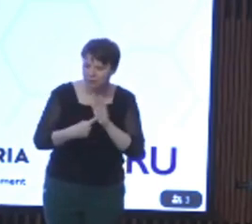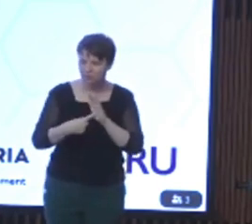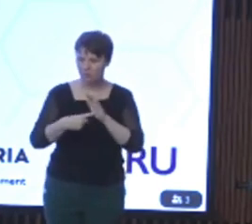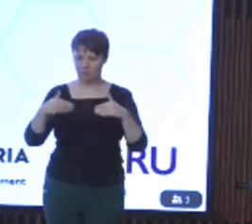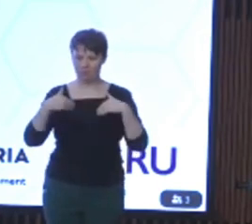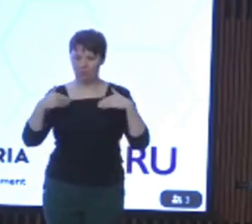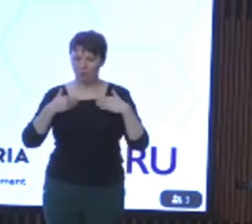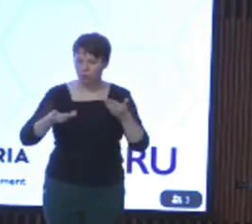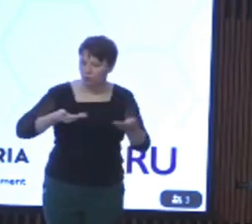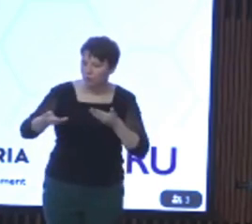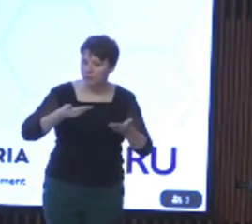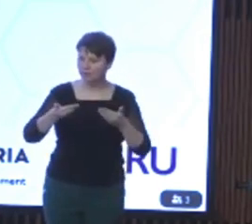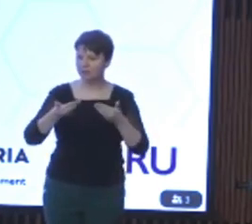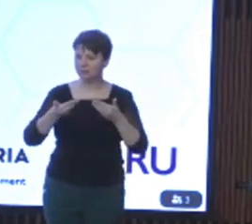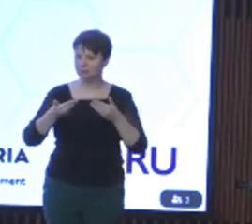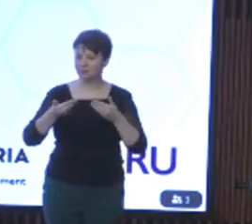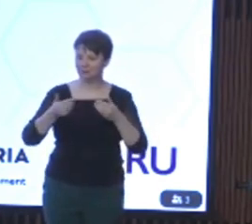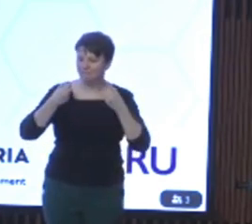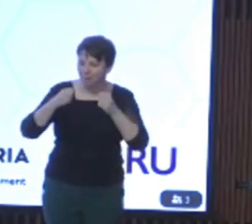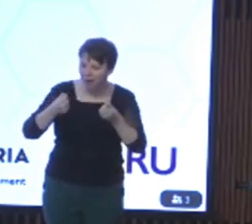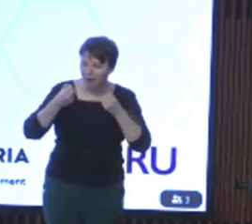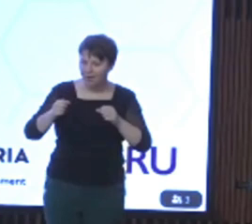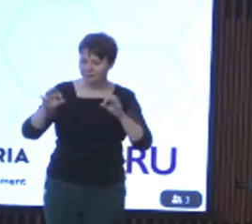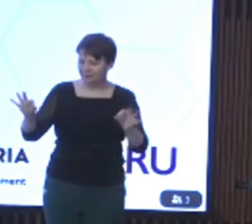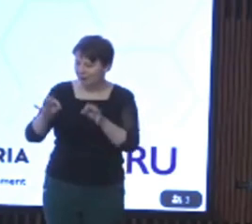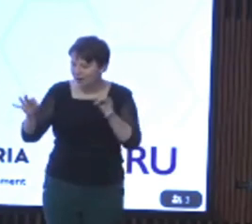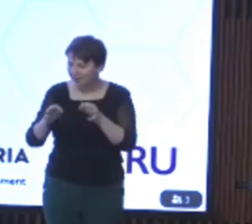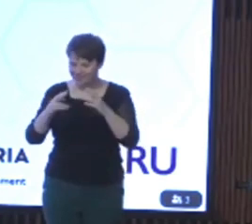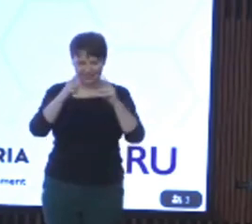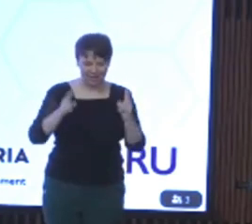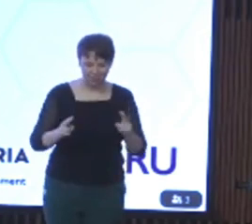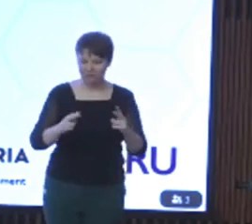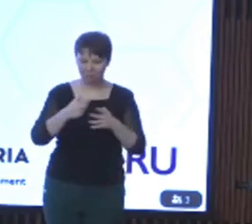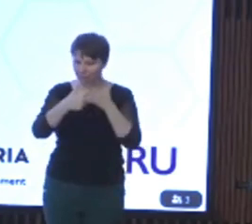as well as public spaces, housing, the list goes on. For instance we've invested more